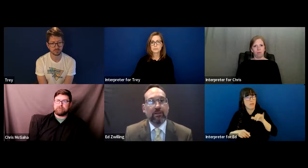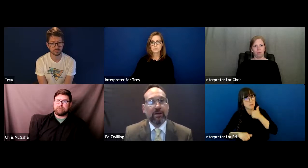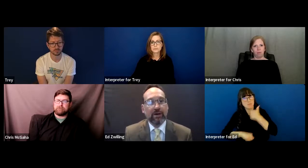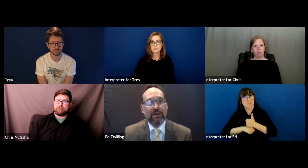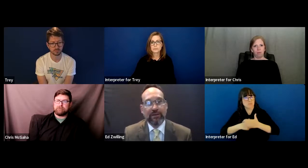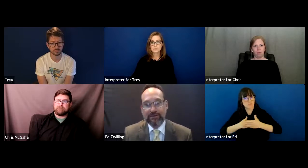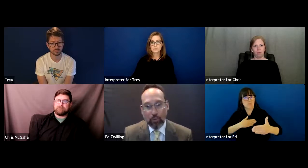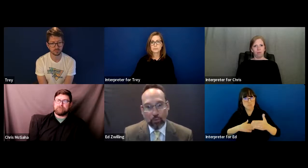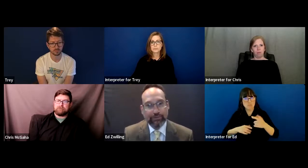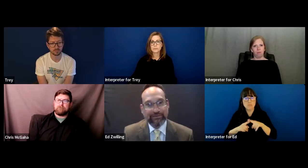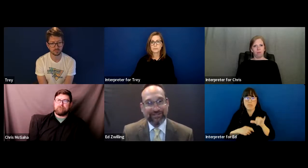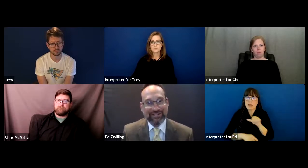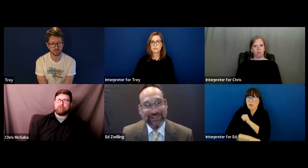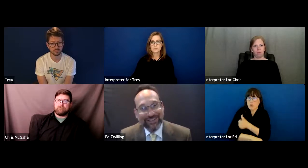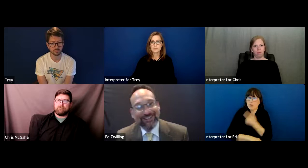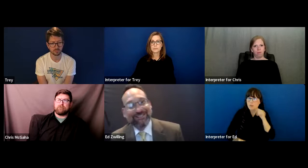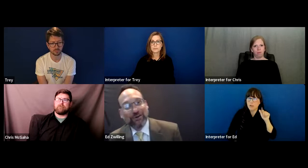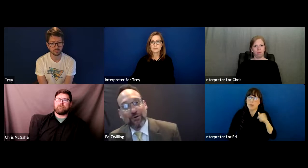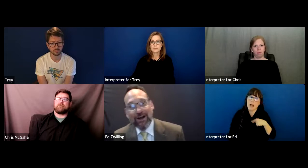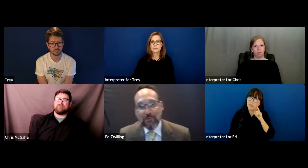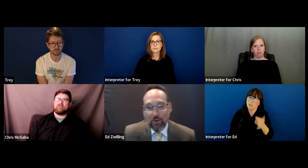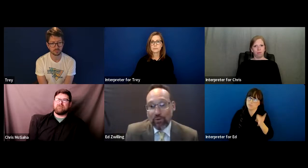Alabama and I think it's a horrible decision.